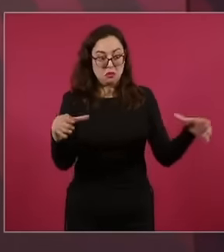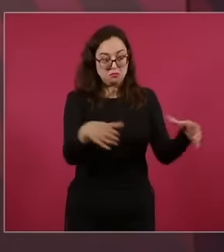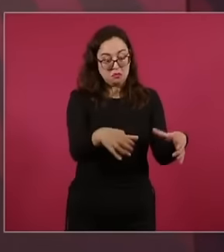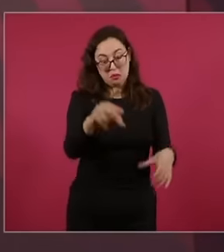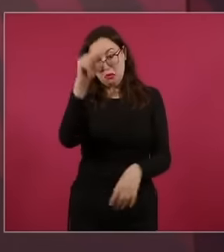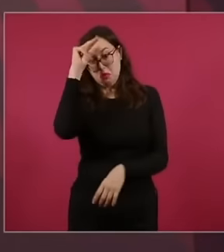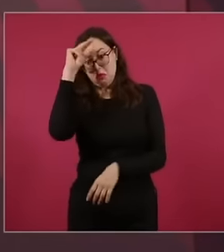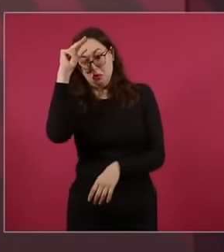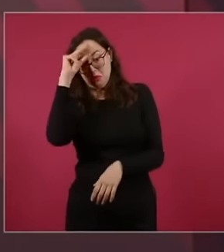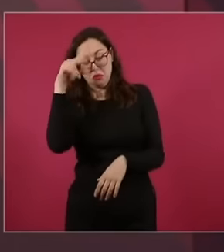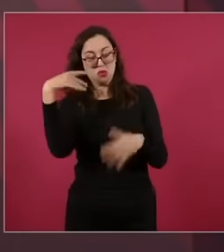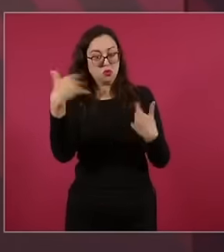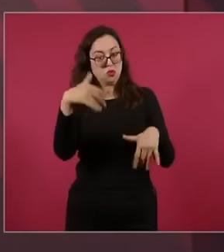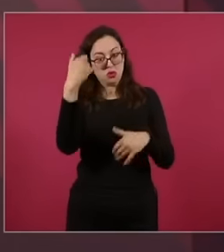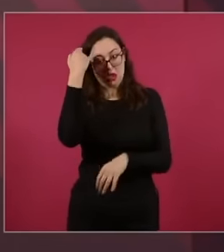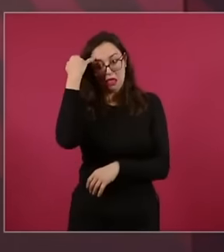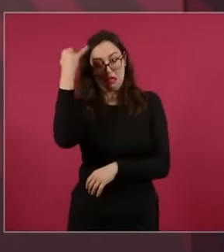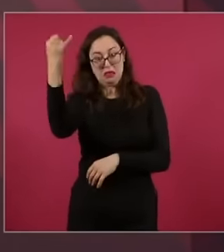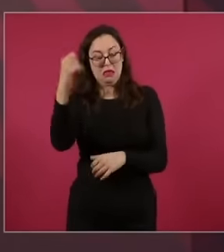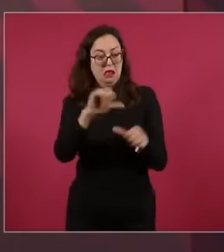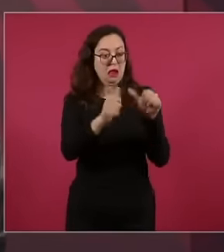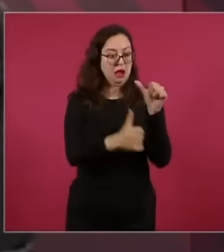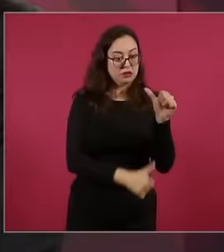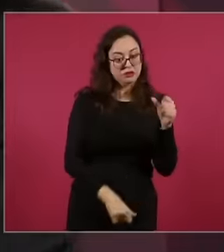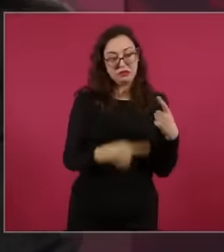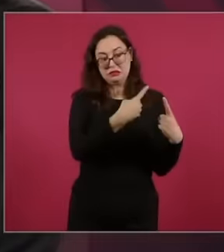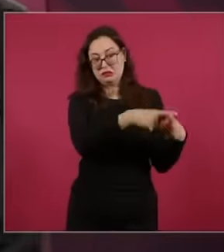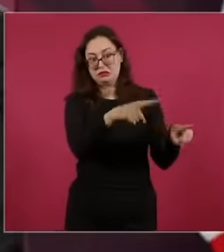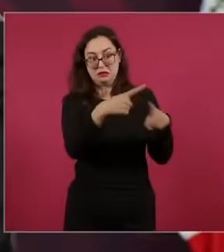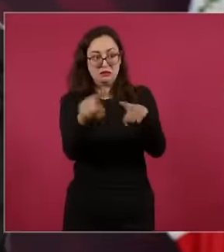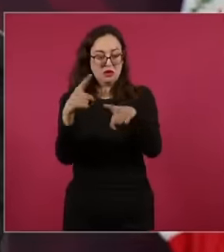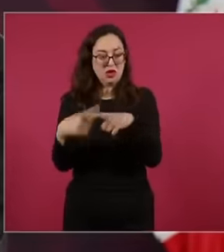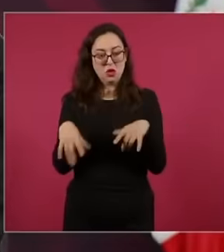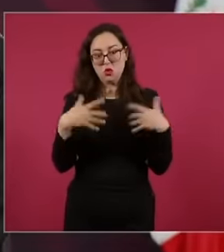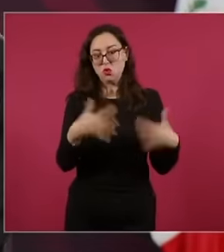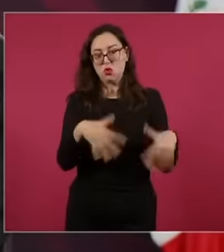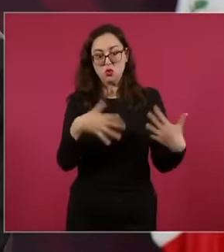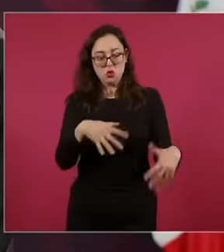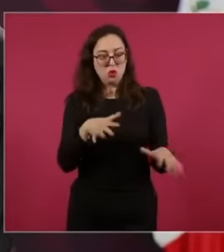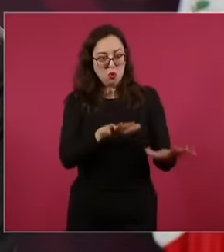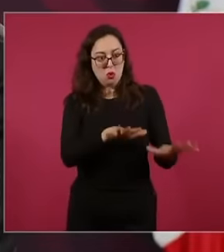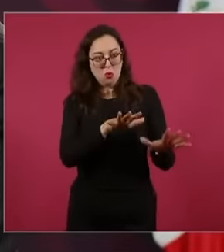artists but Politics is a noble profession.